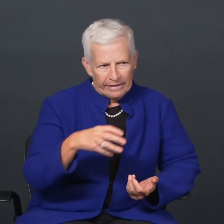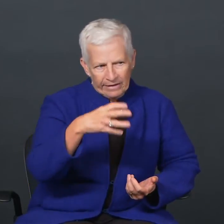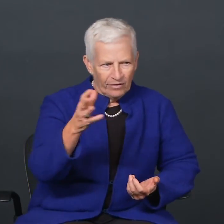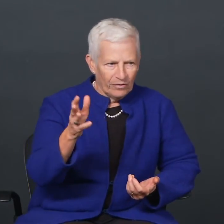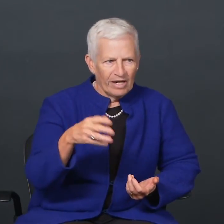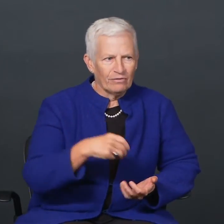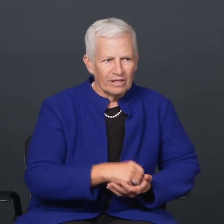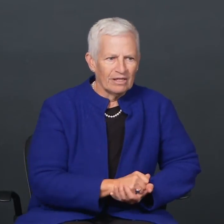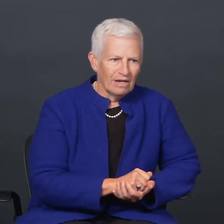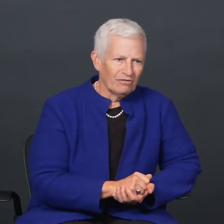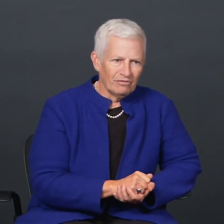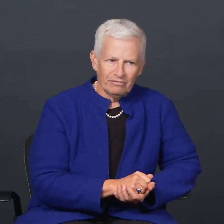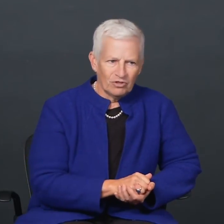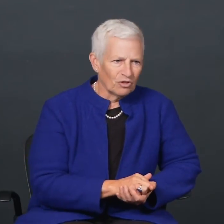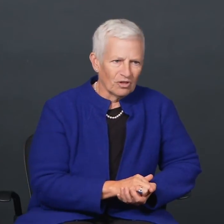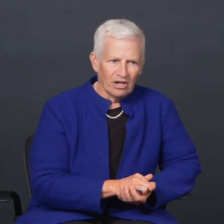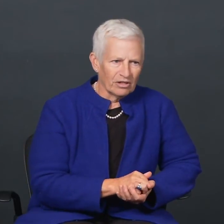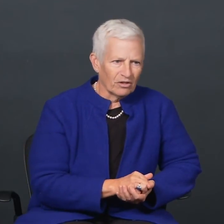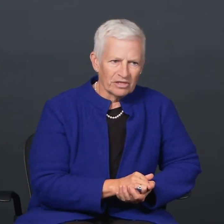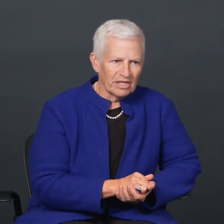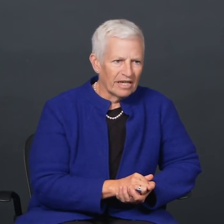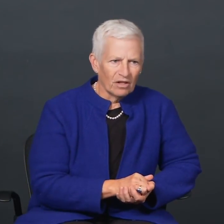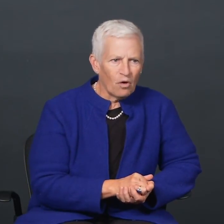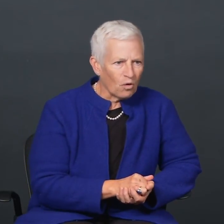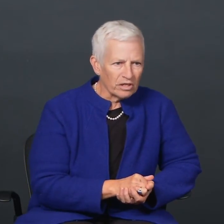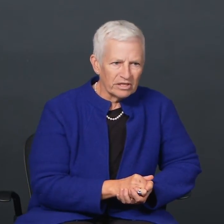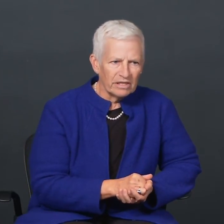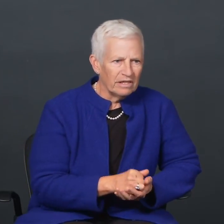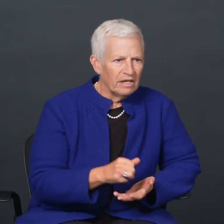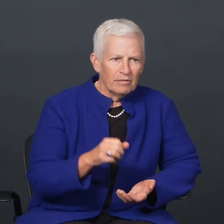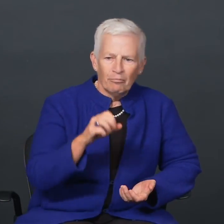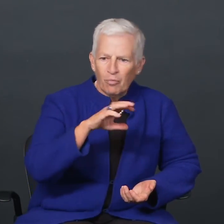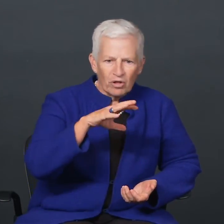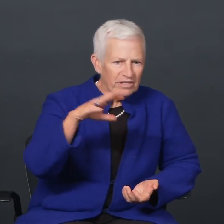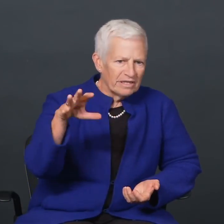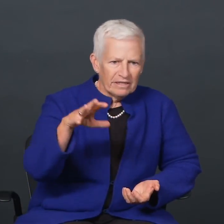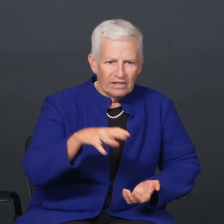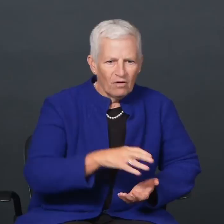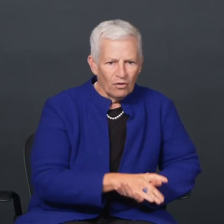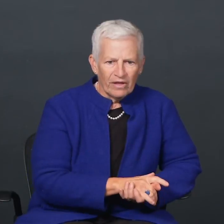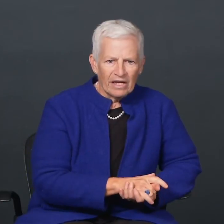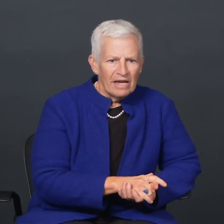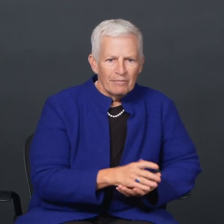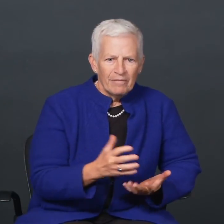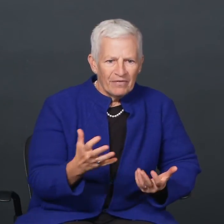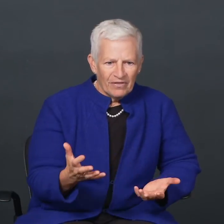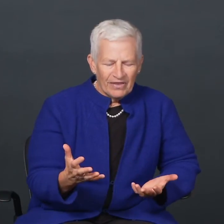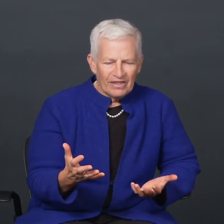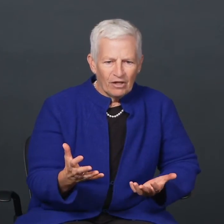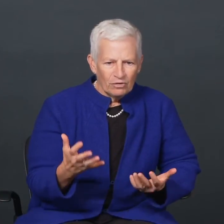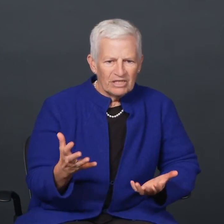know, I've written enough journal articles to kill a horse, and books and the whole thing.